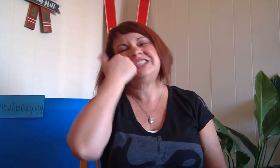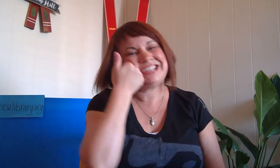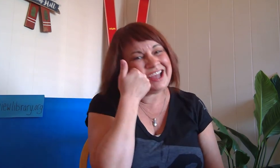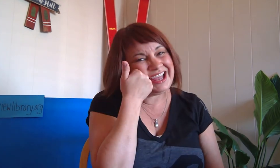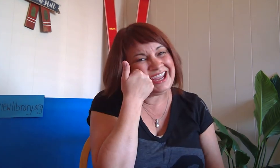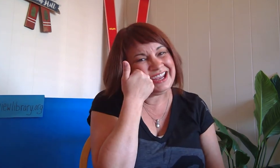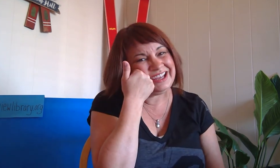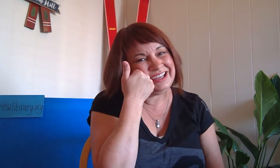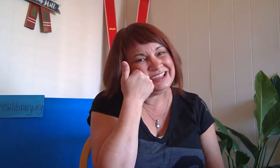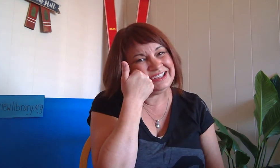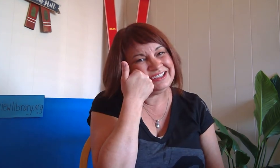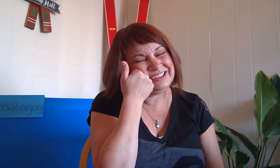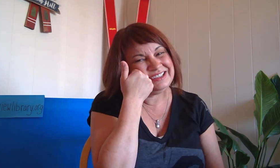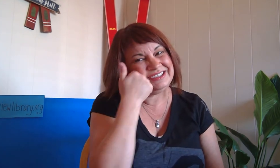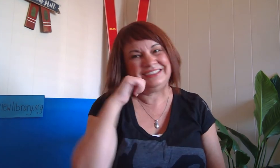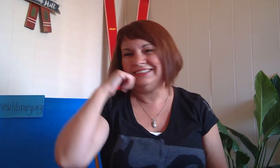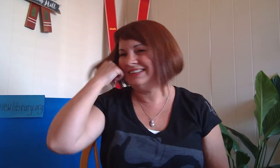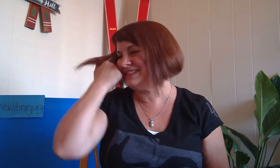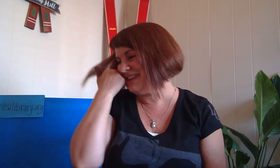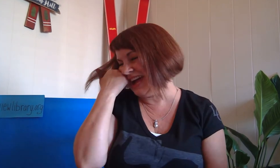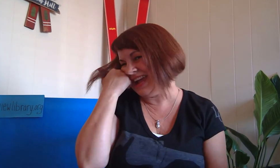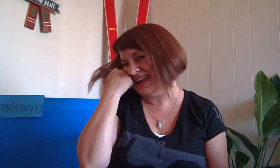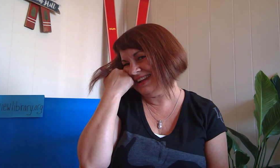shy shy